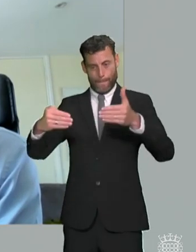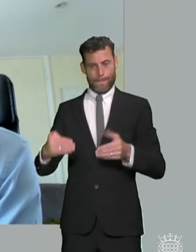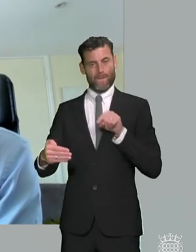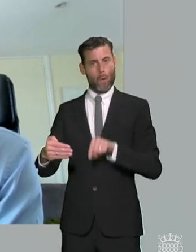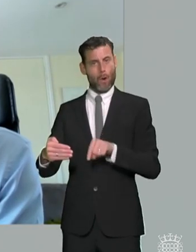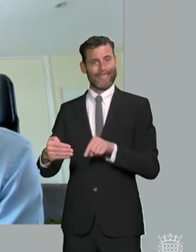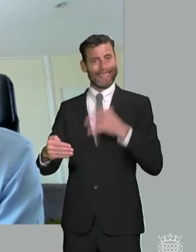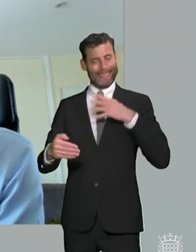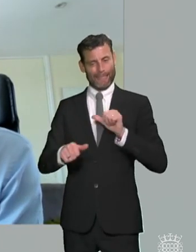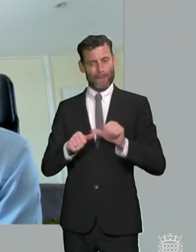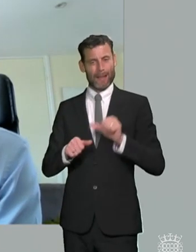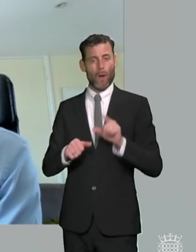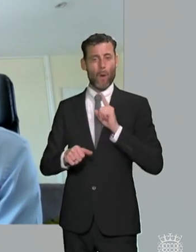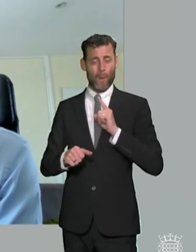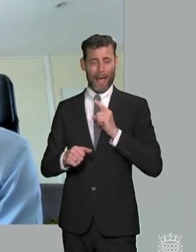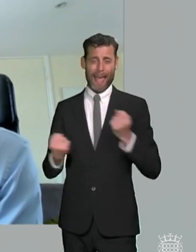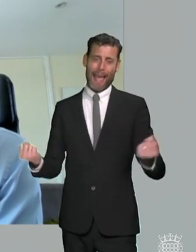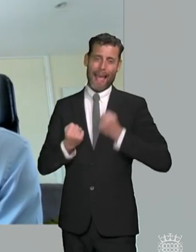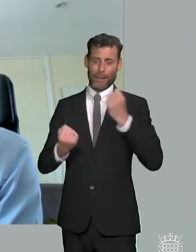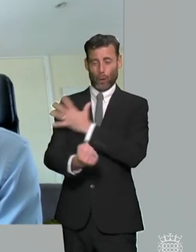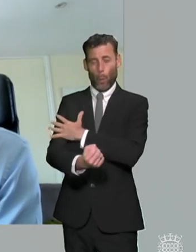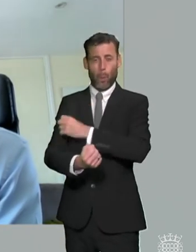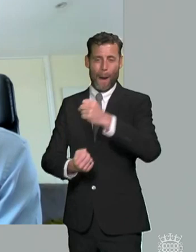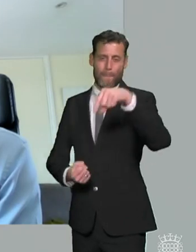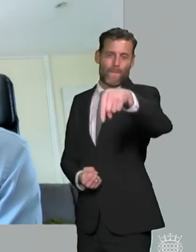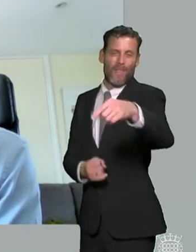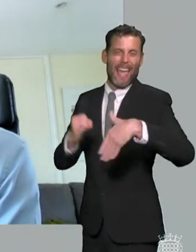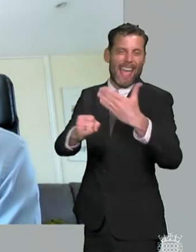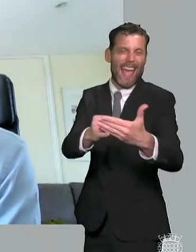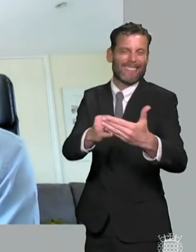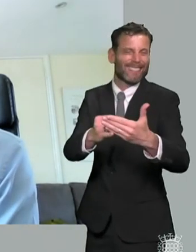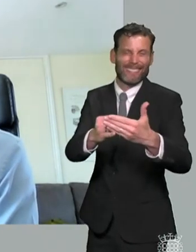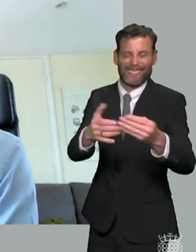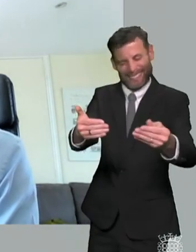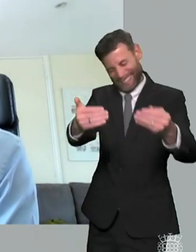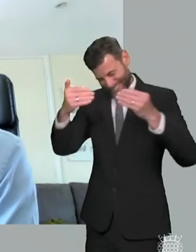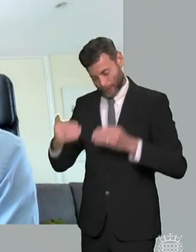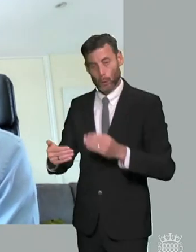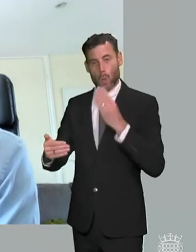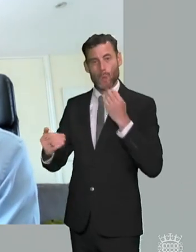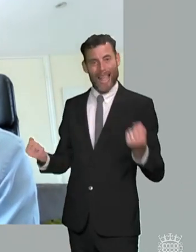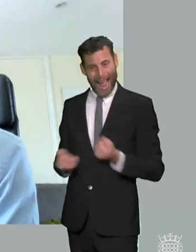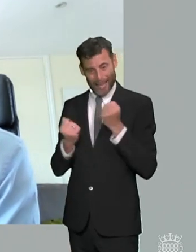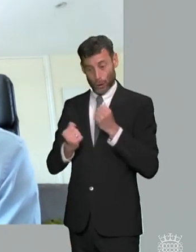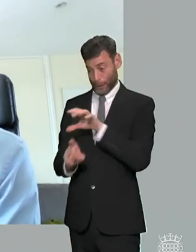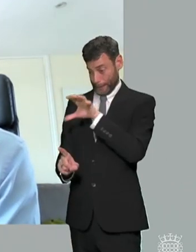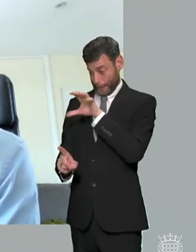is they it takes too long to identify a need and too much is diagnosis driven rather needs driven